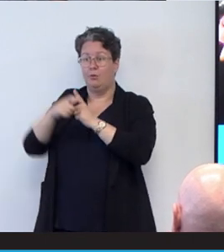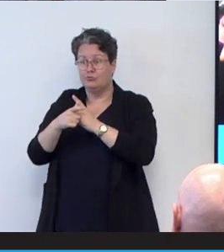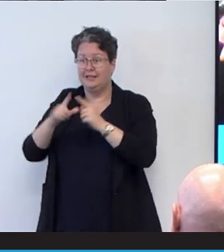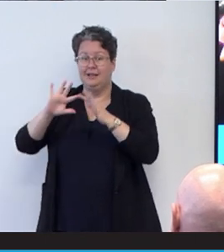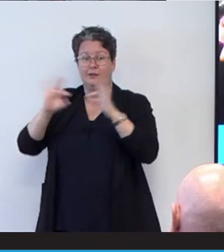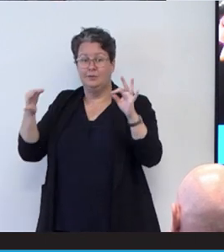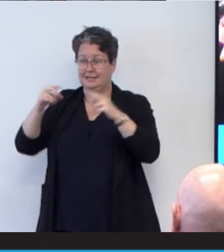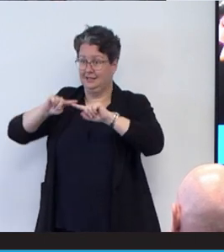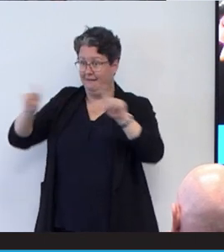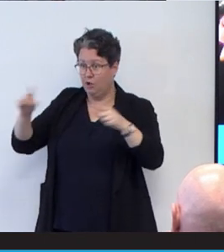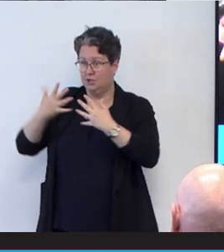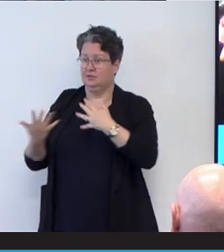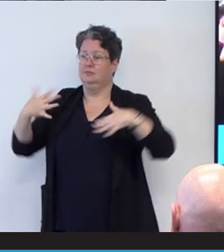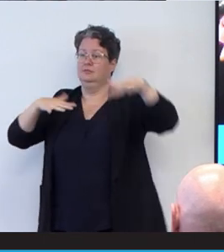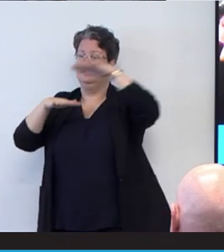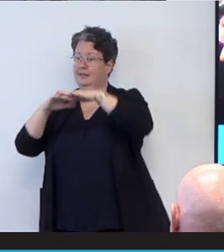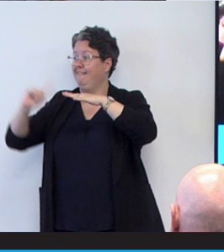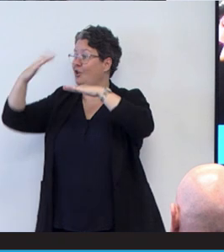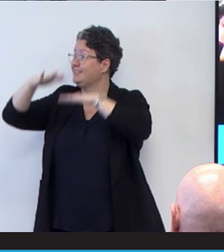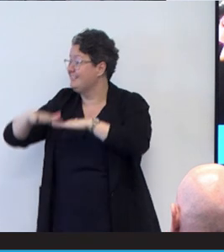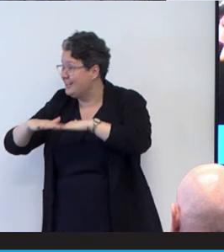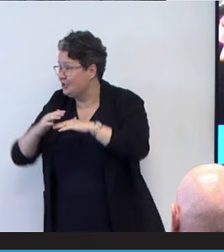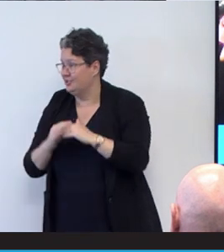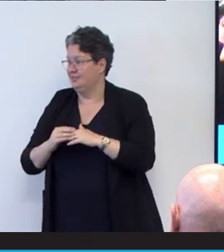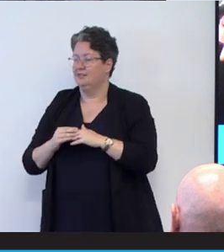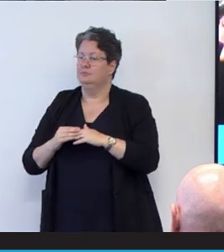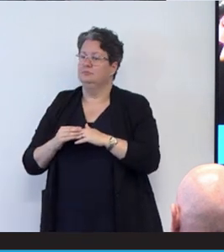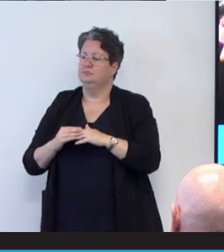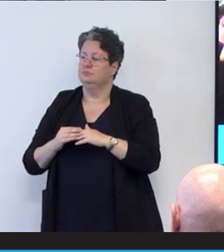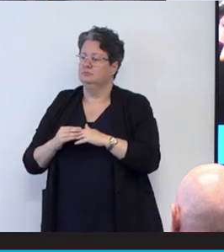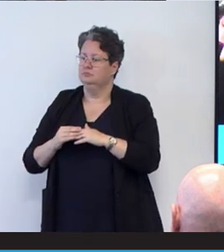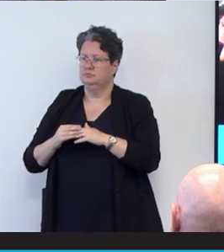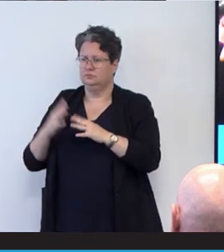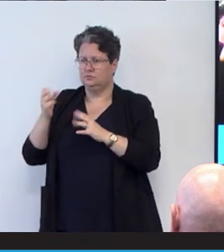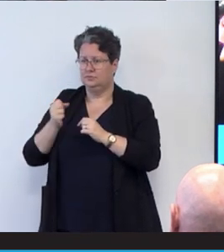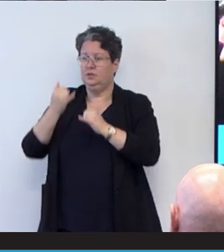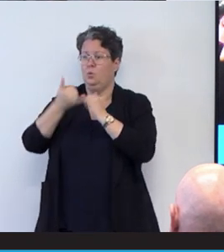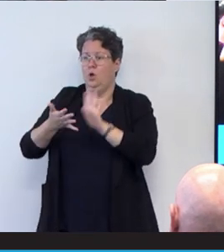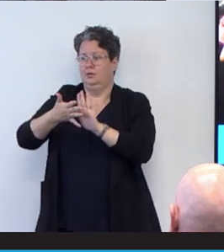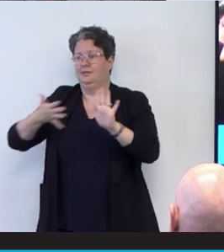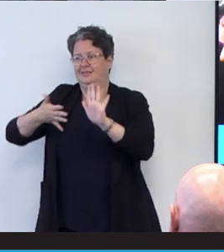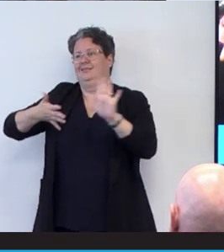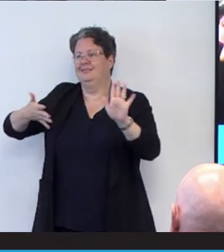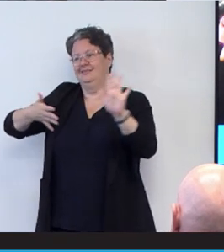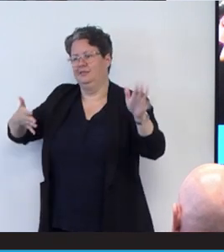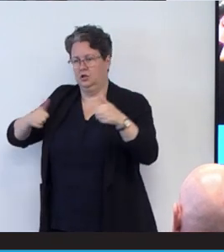diversity, when you add intersections like First Nation, you get so many more challenges